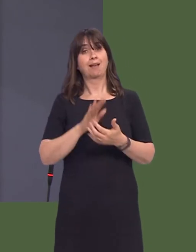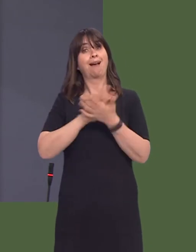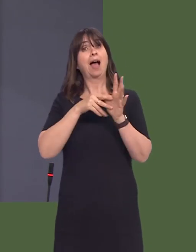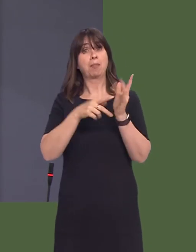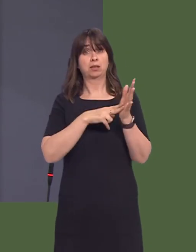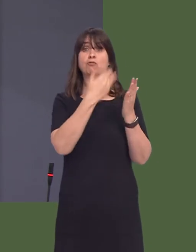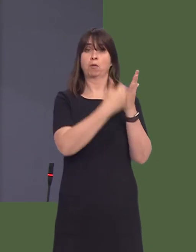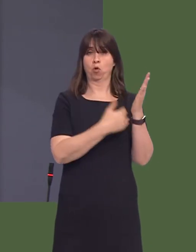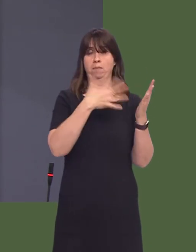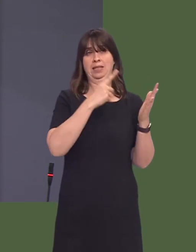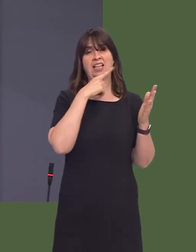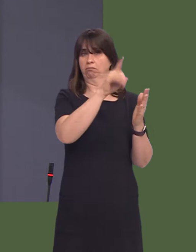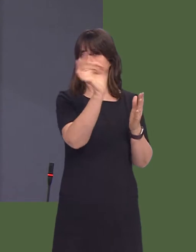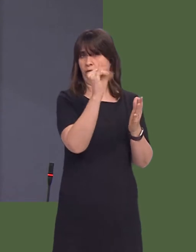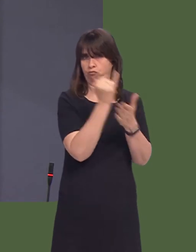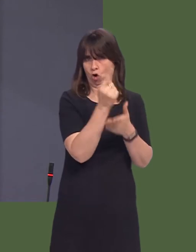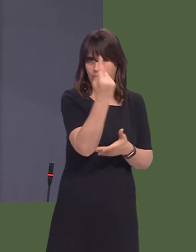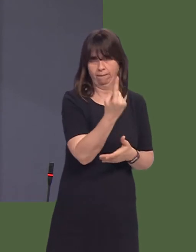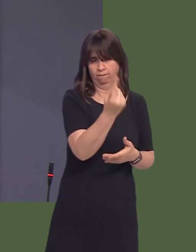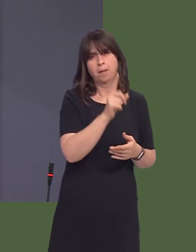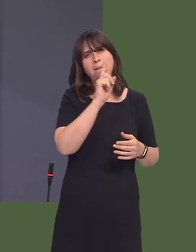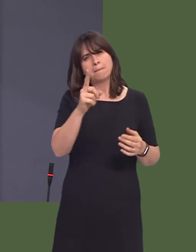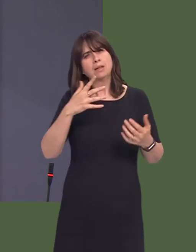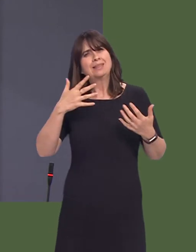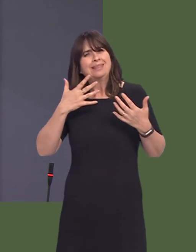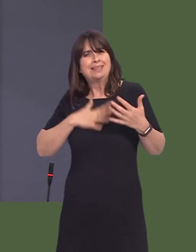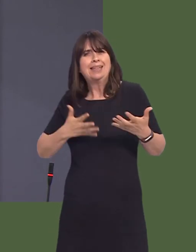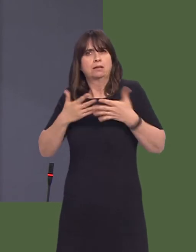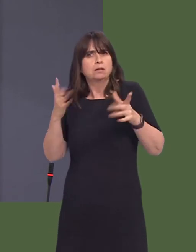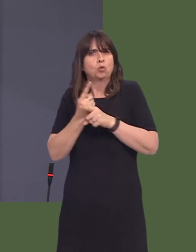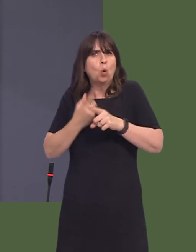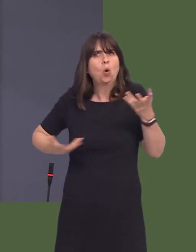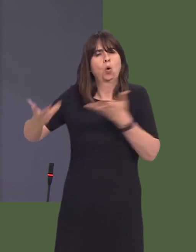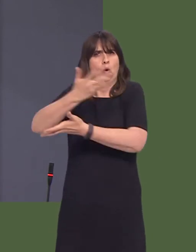you not agree that cultural changes need to take place within Government, and will you